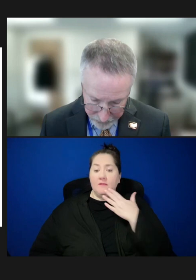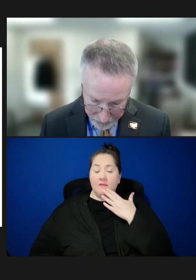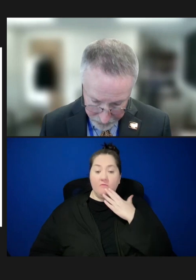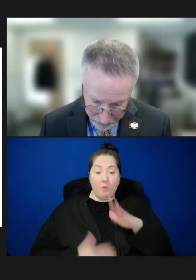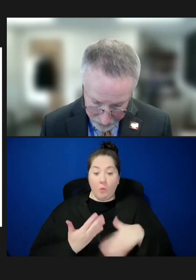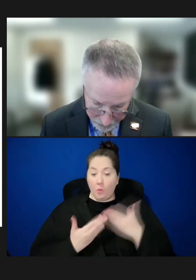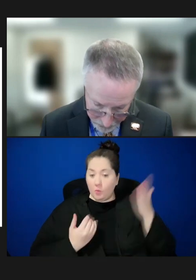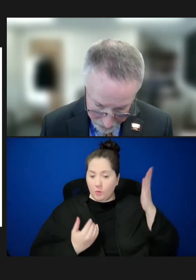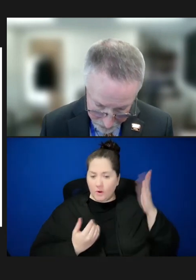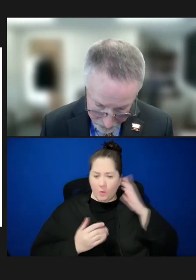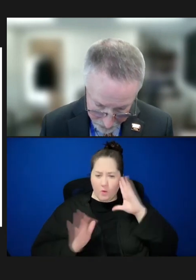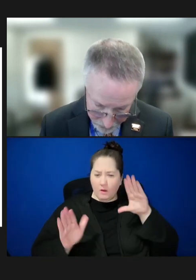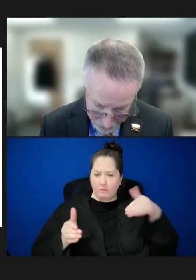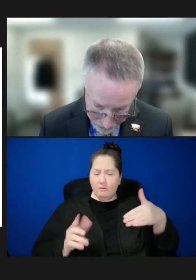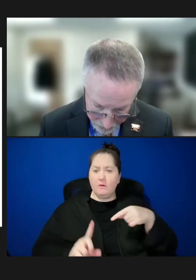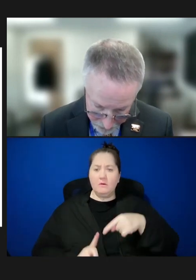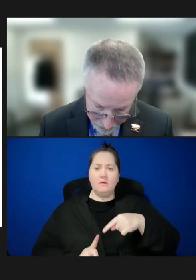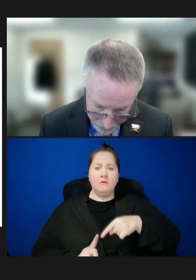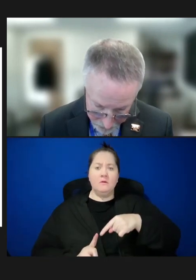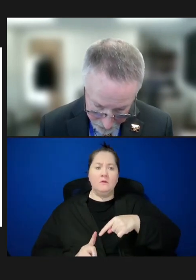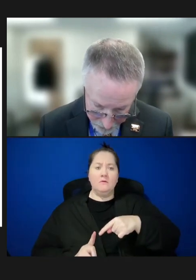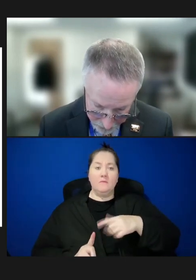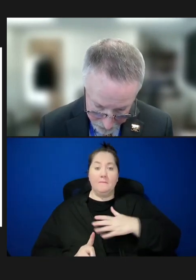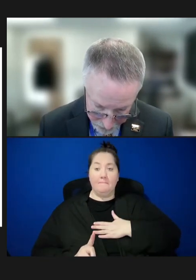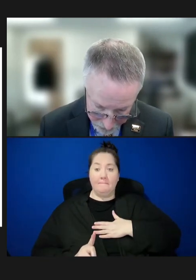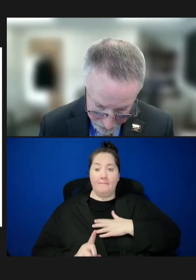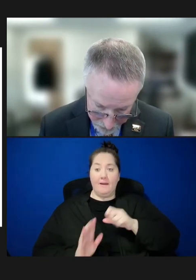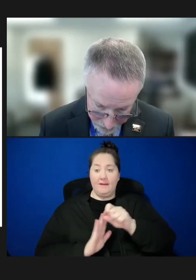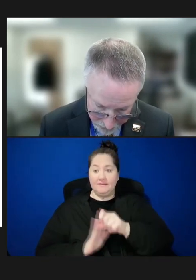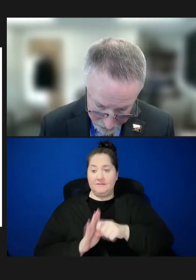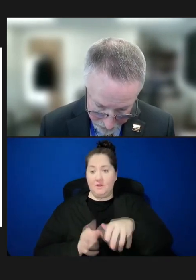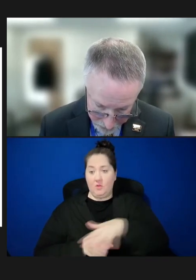focus in on what I heard from my state and local health department colleagues,